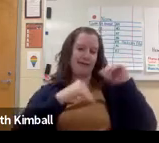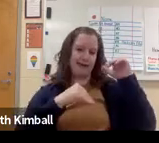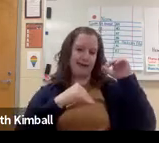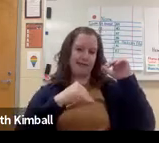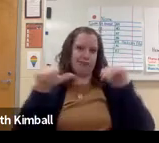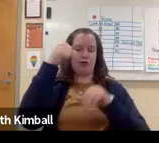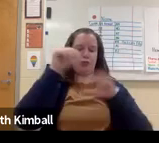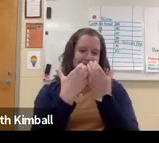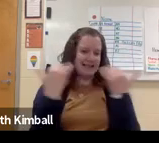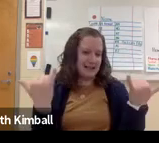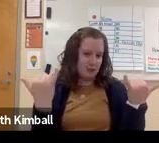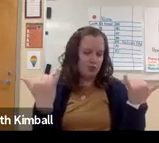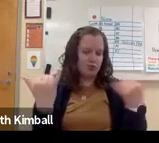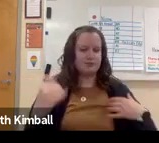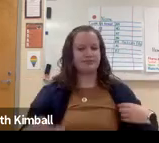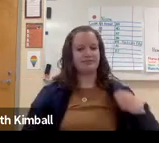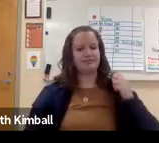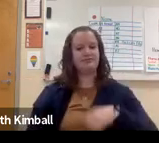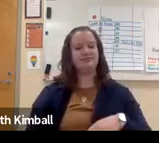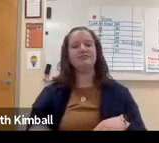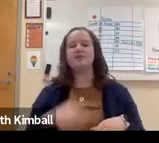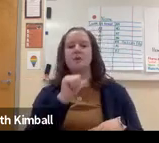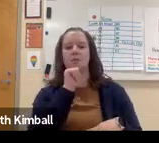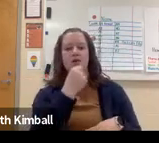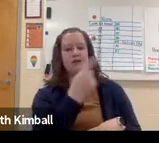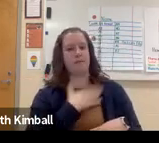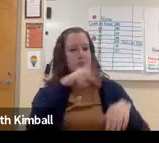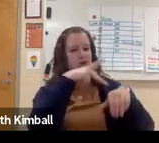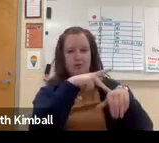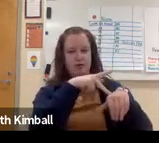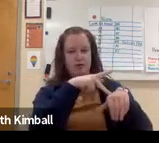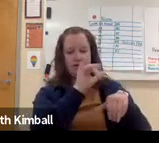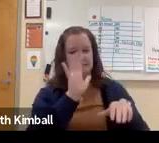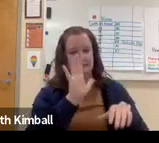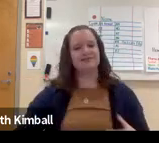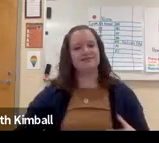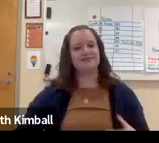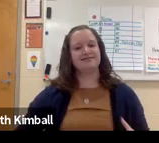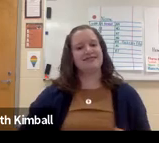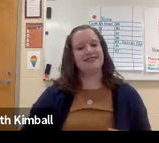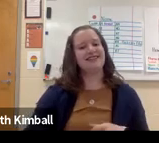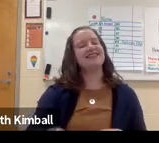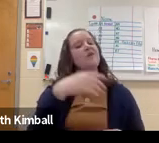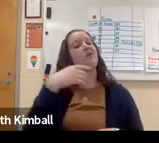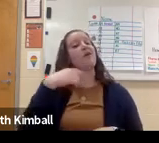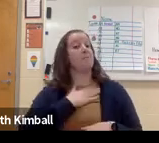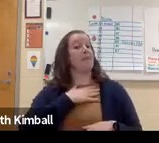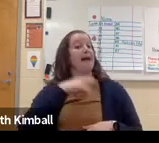I do like teaching computer science, actually, better than the other [AUDIO OUT] classes I teach. But I'm not going to tell my principal that.